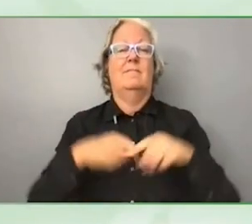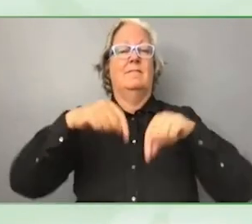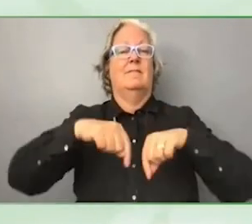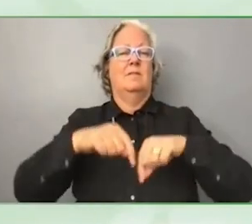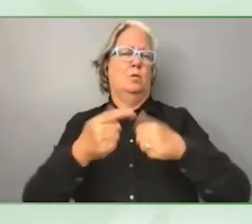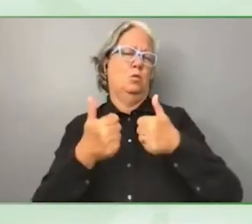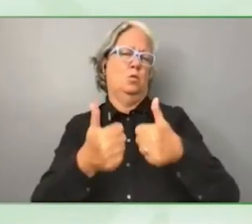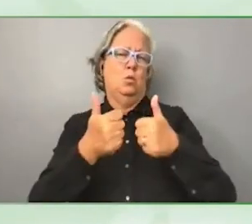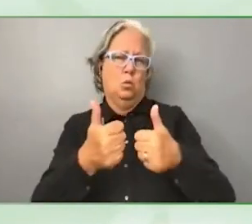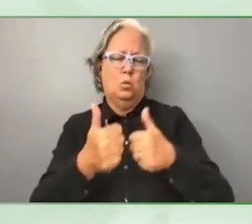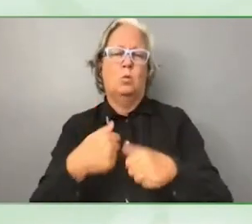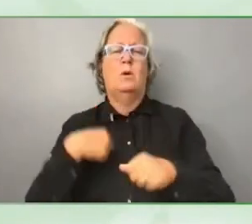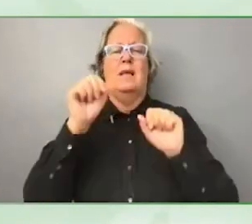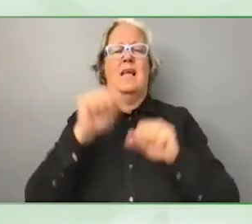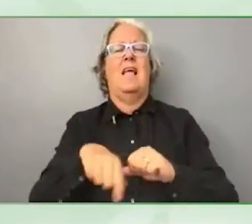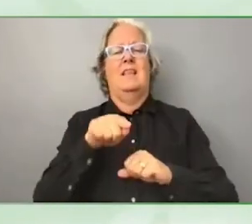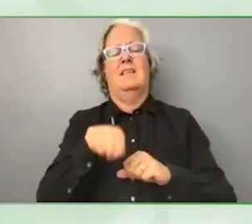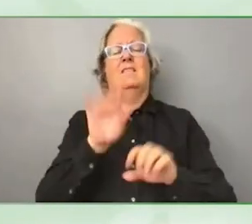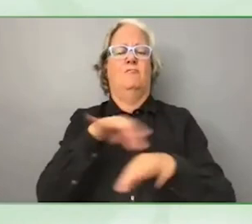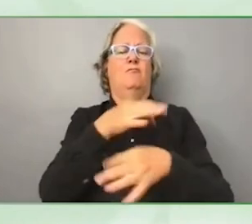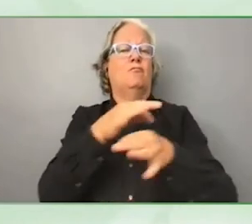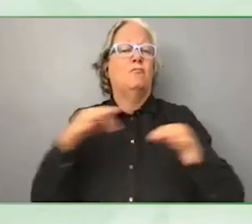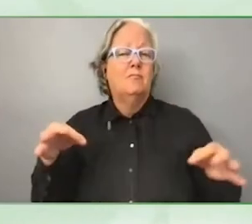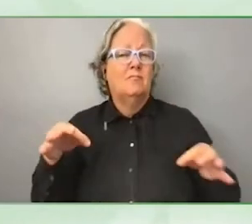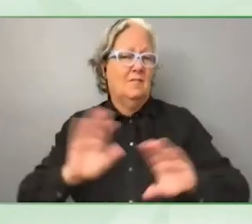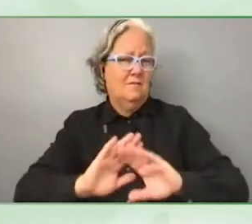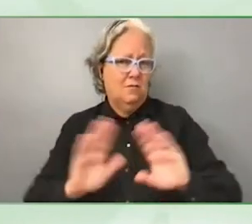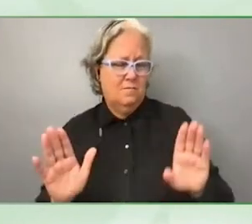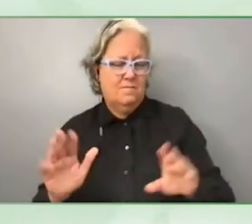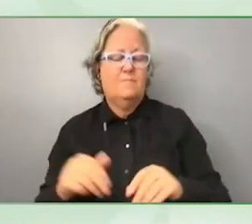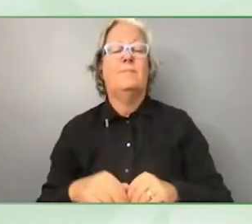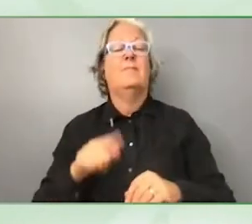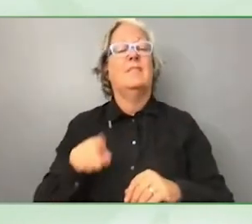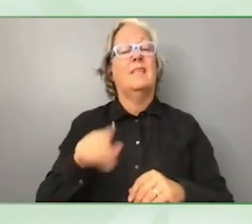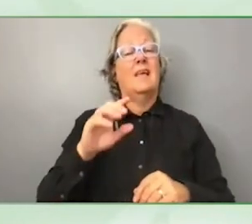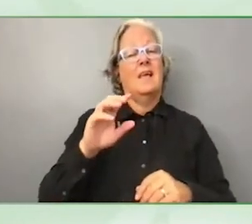the panel up, Catherine if you could response to the question that was directed at you.